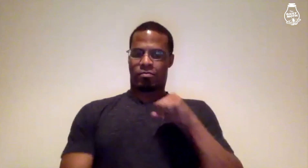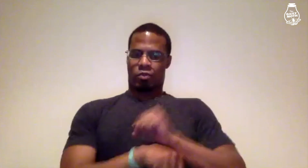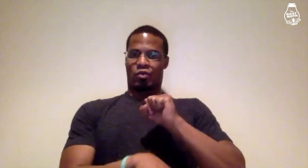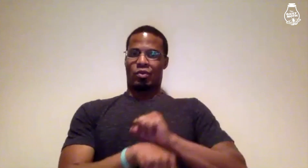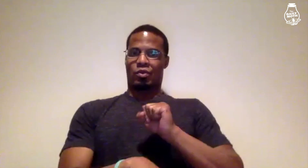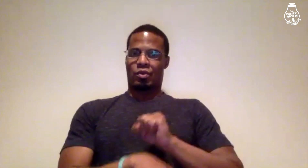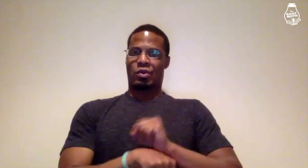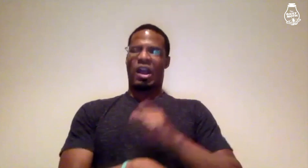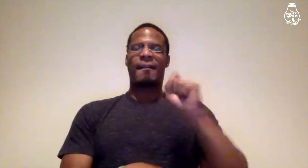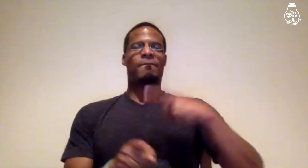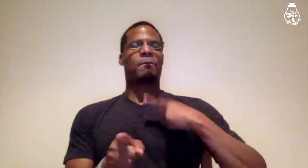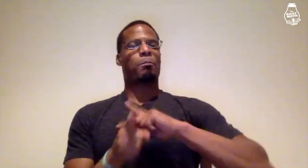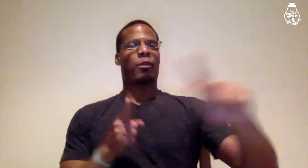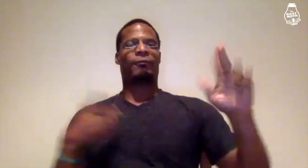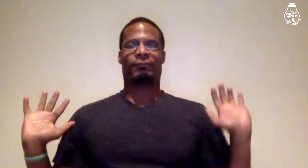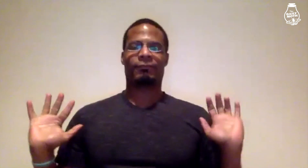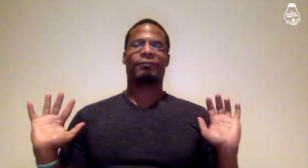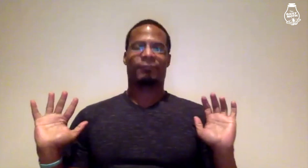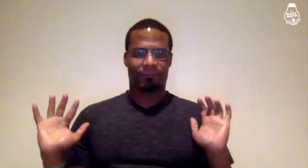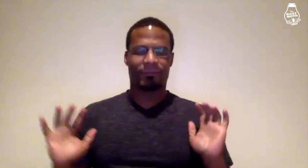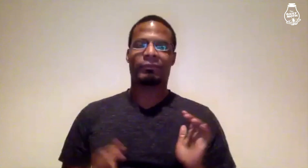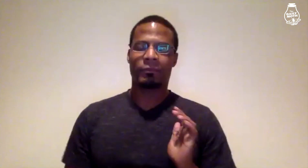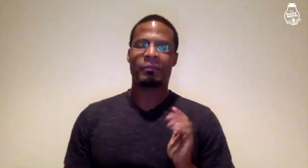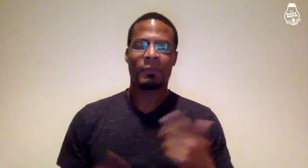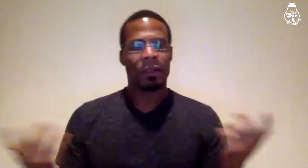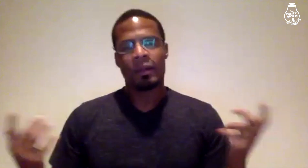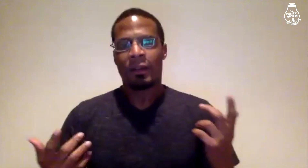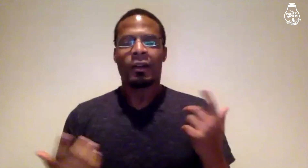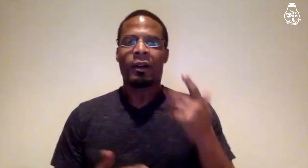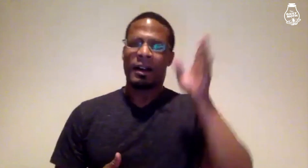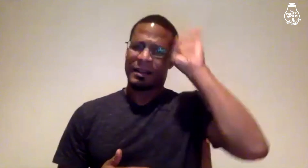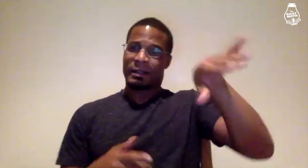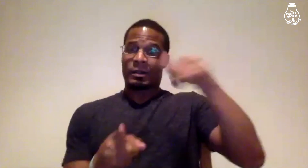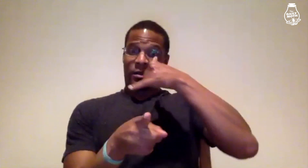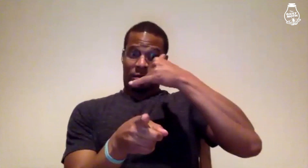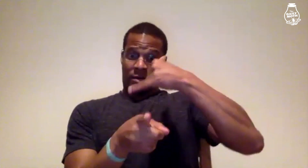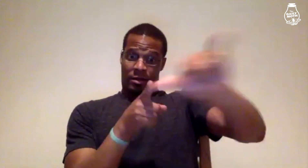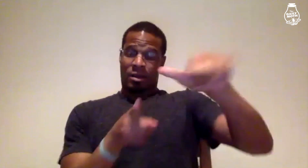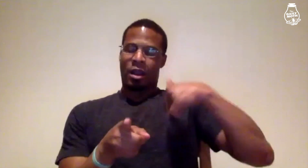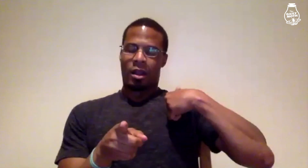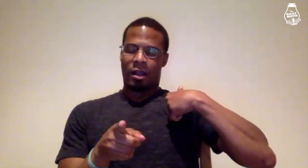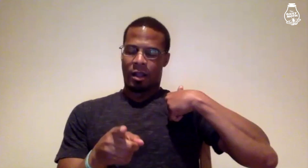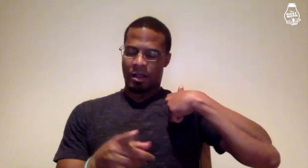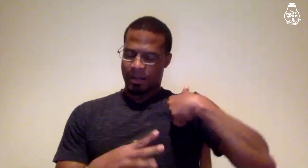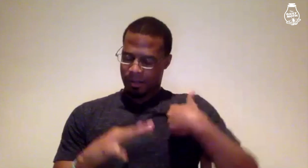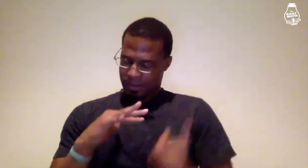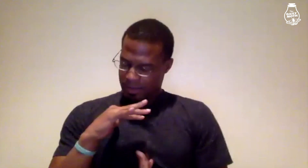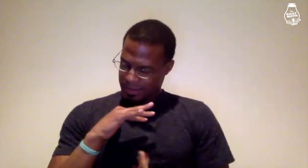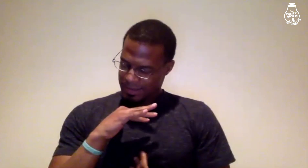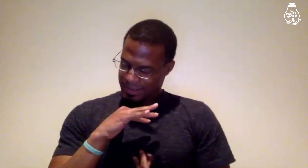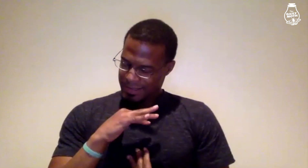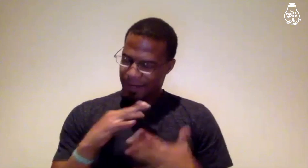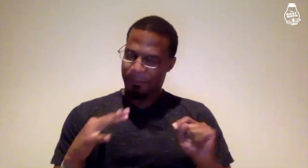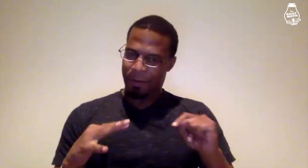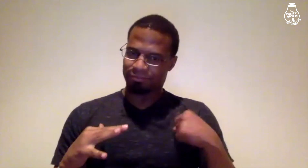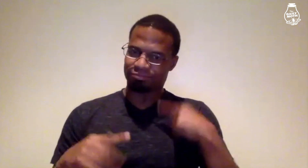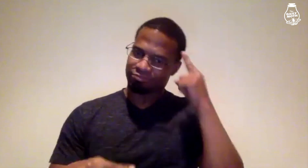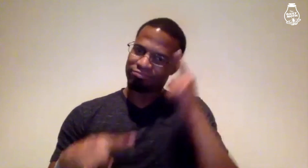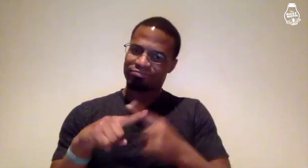I was working. I have to keep it professional. When they used offensive words, I felt anger inside,